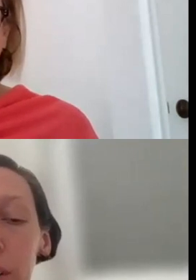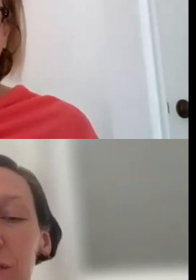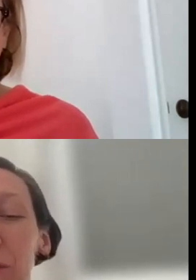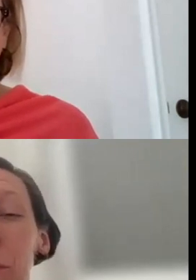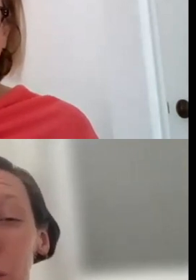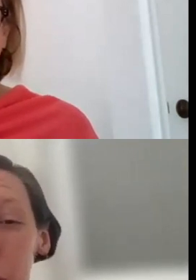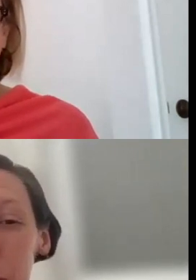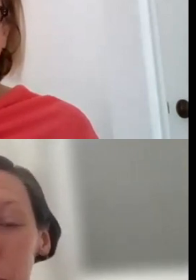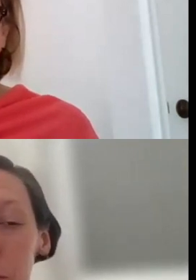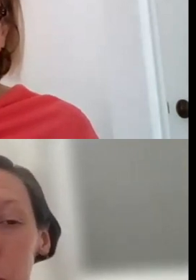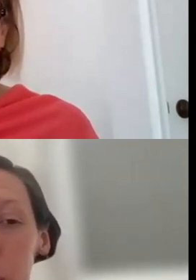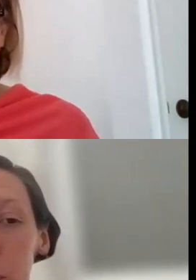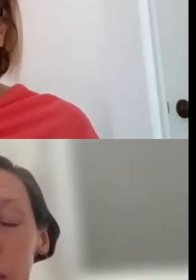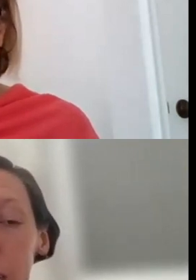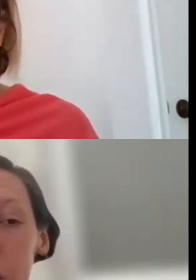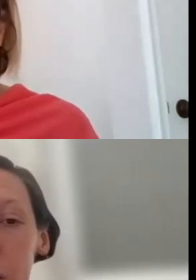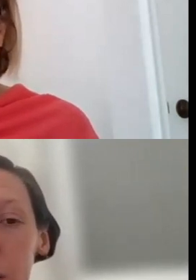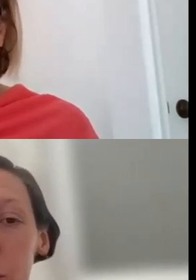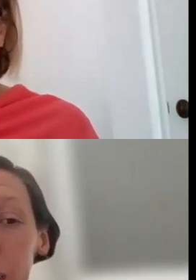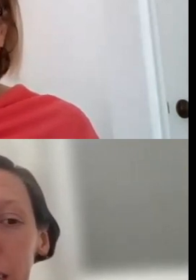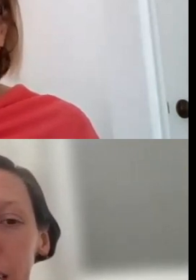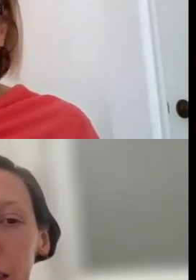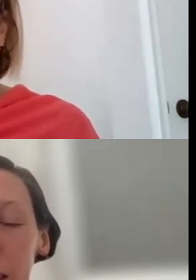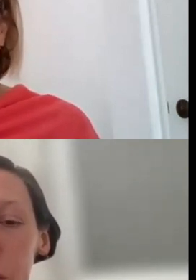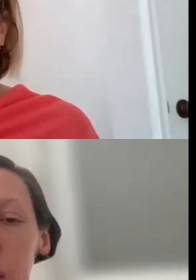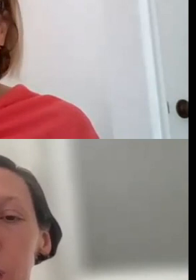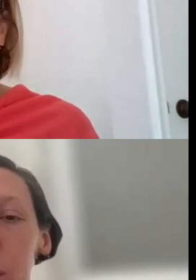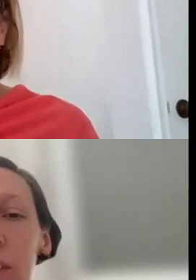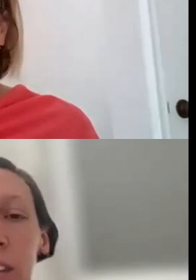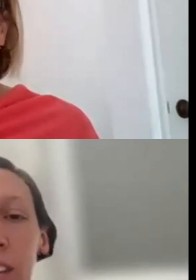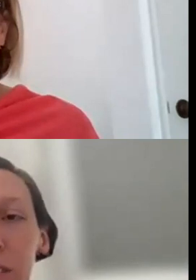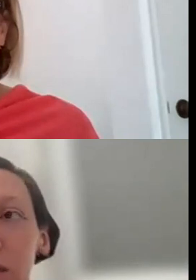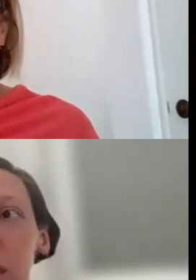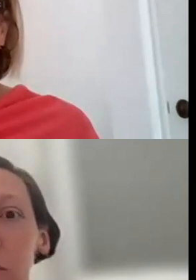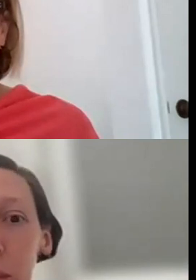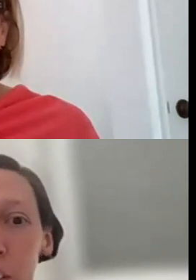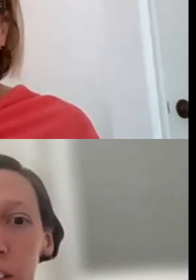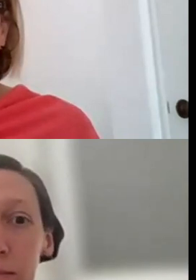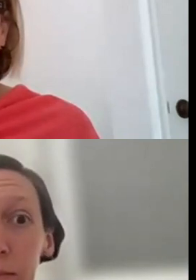IF THERE'S MULTIPLE PEOPLE FROM ONE ORGANIZATION WORKING IN IT AT THE SAME TIME THE INFORMATION